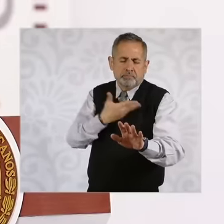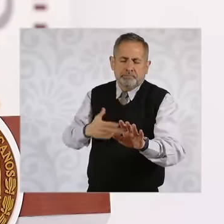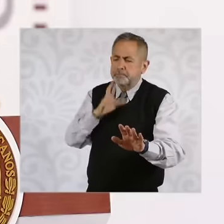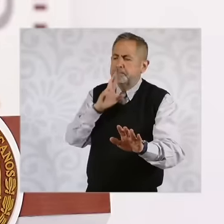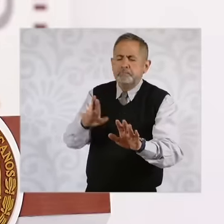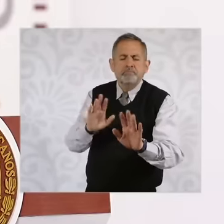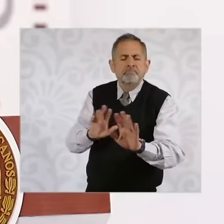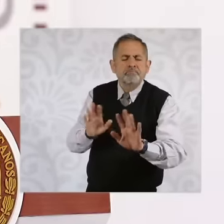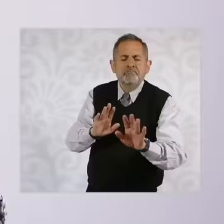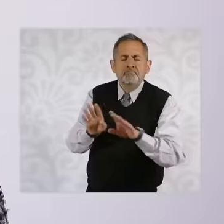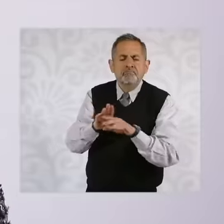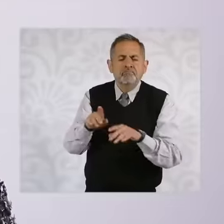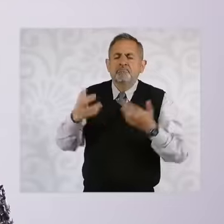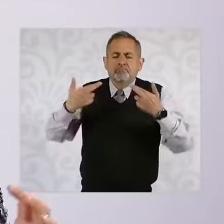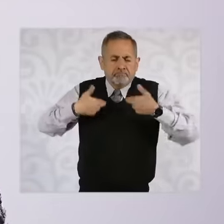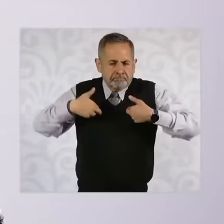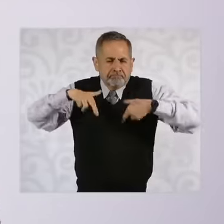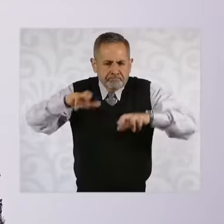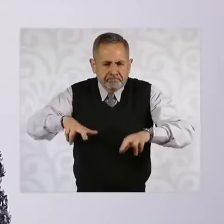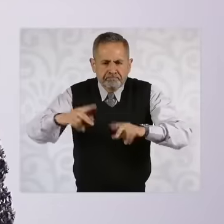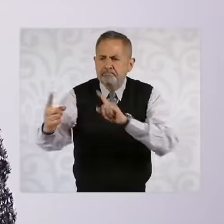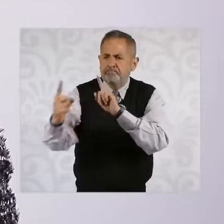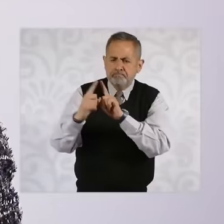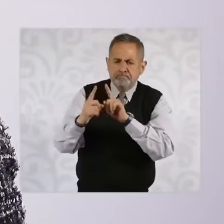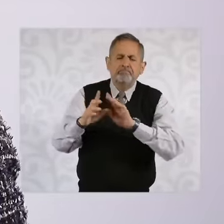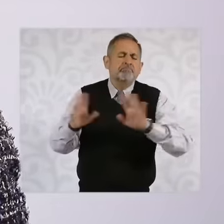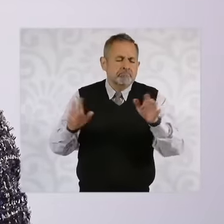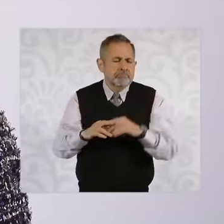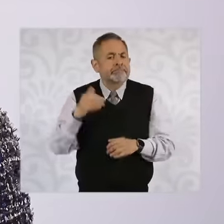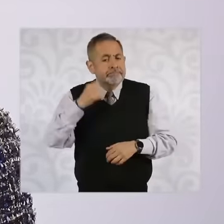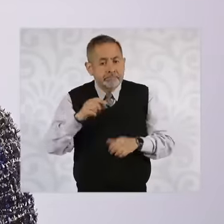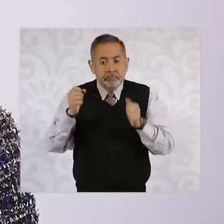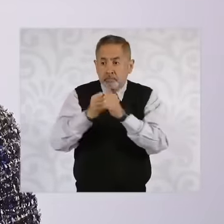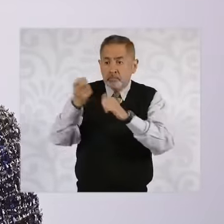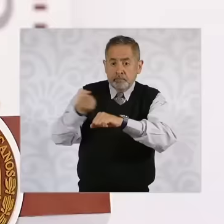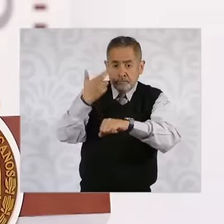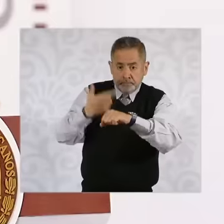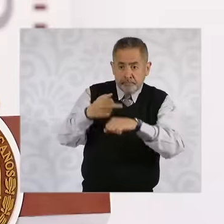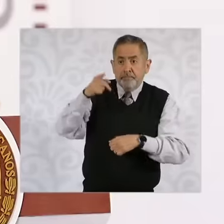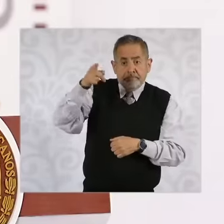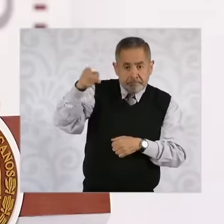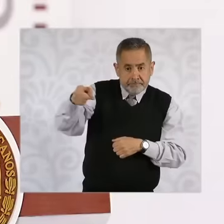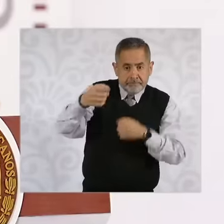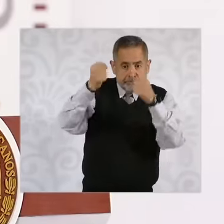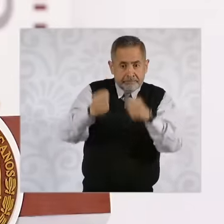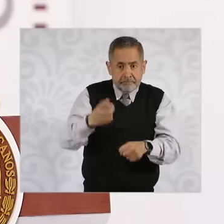in addition there are meetings from time to time with the Secretary of Citizen Security and the